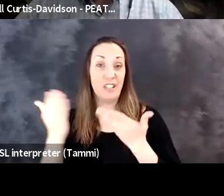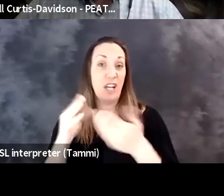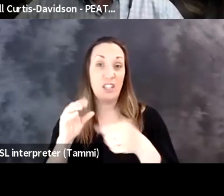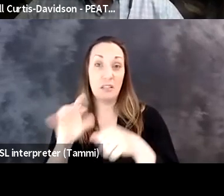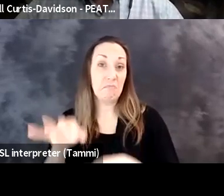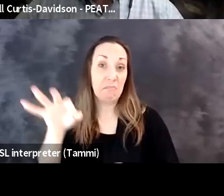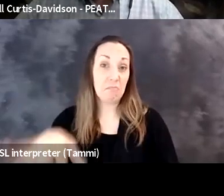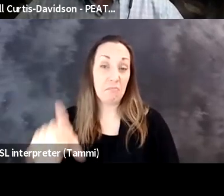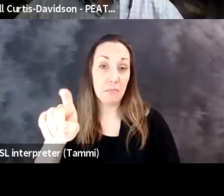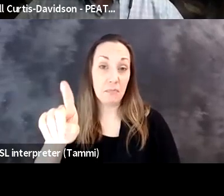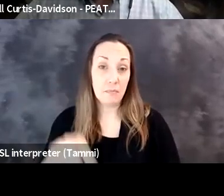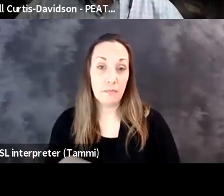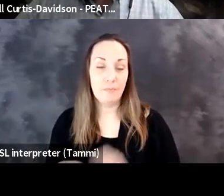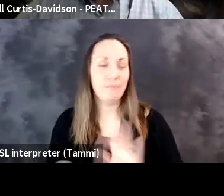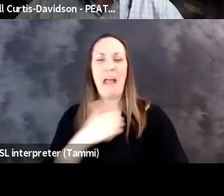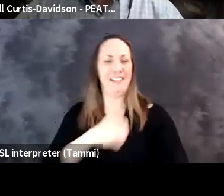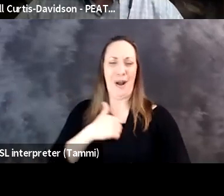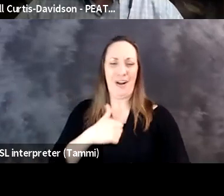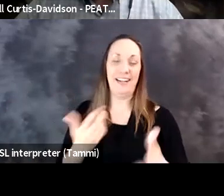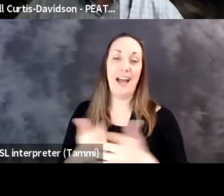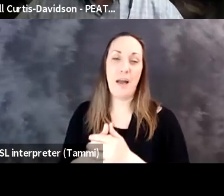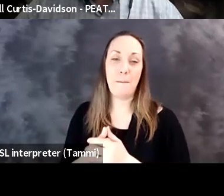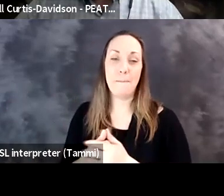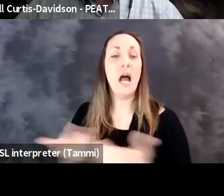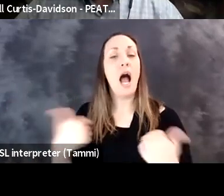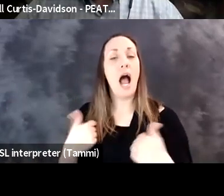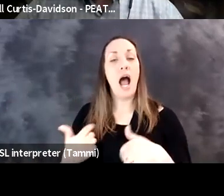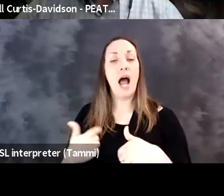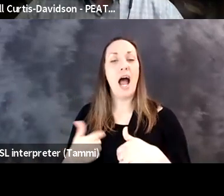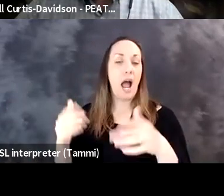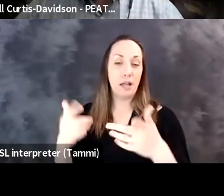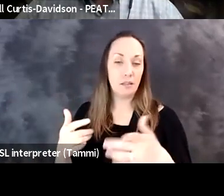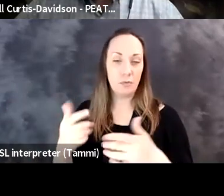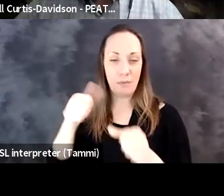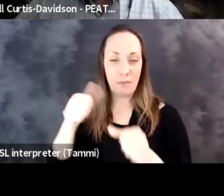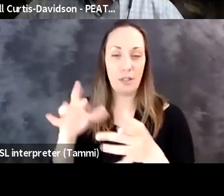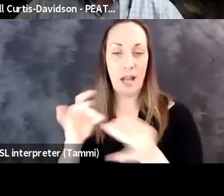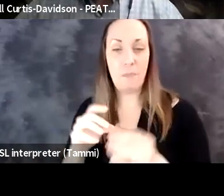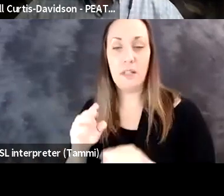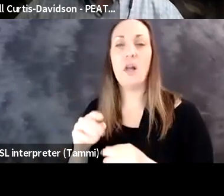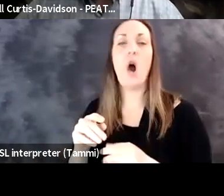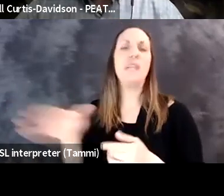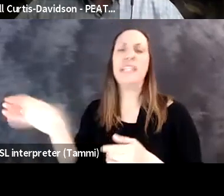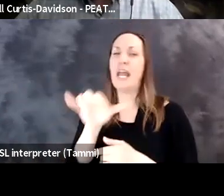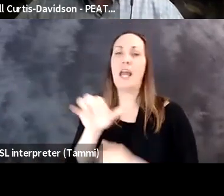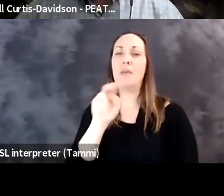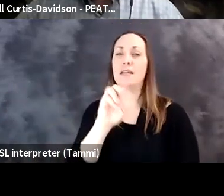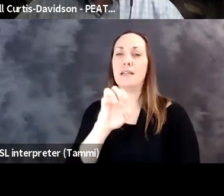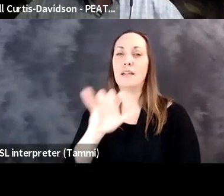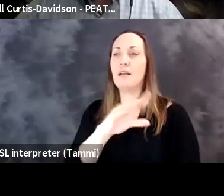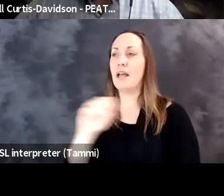Suggestions? Sachin: Sorry, I was -- I echo the